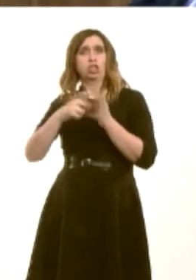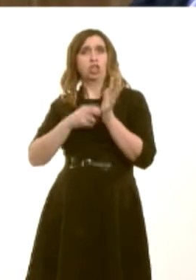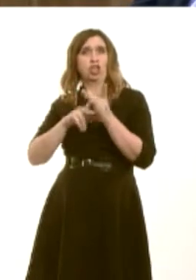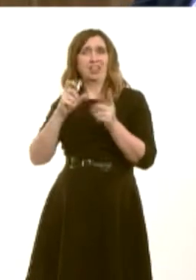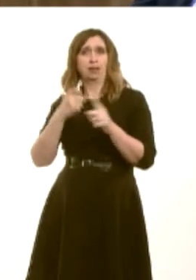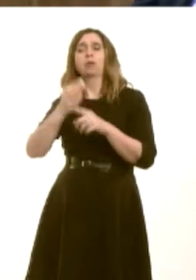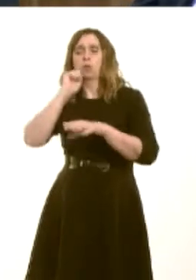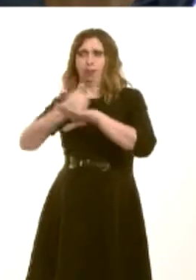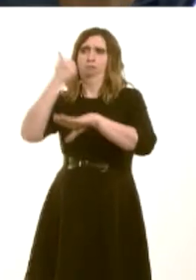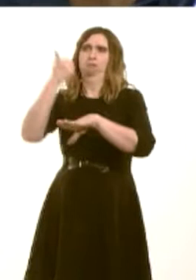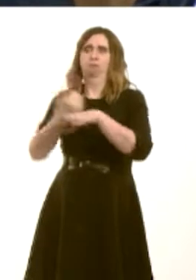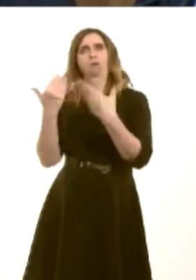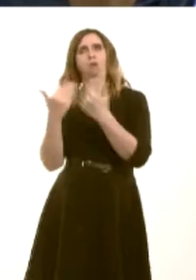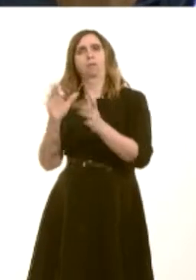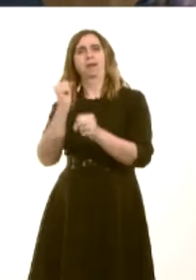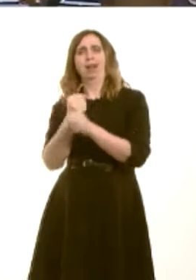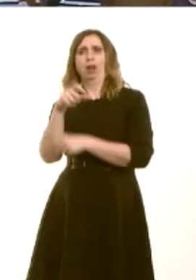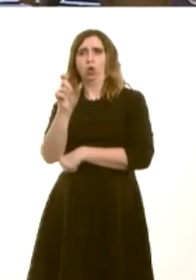Glan Clwyd. Llyr Gruffydd: Mae rhai oír doctoriaid dros